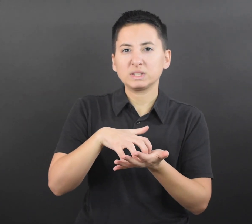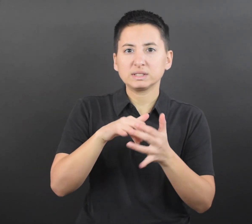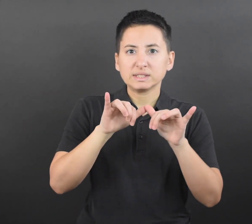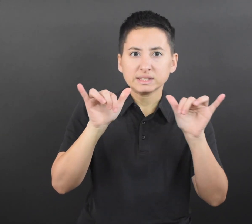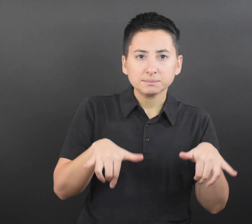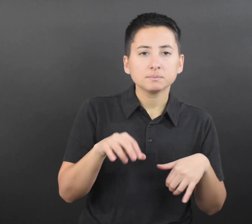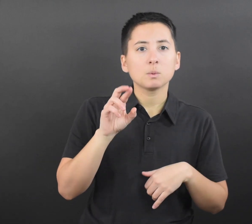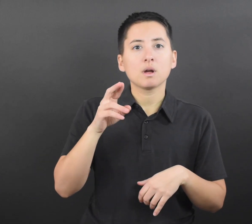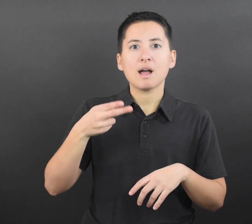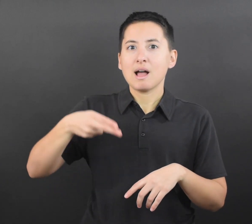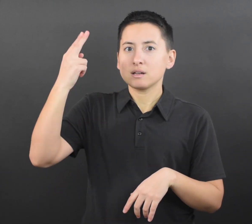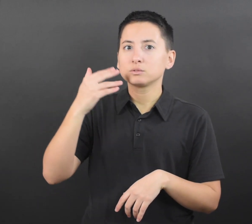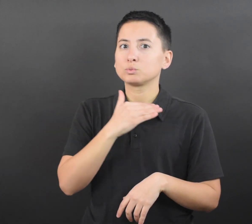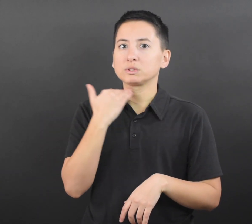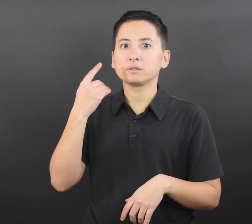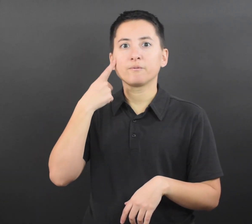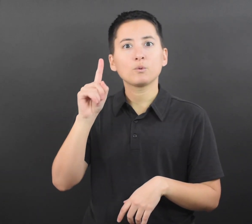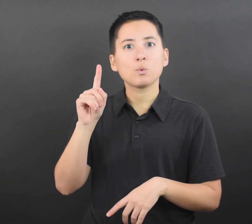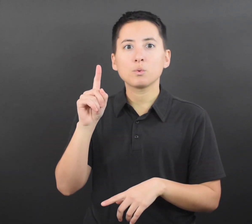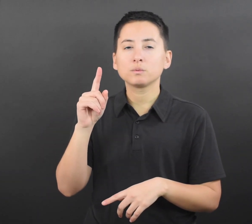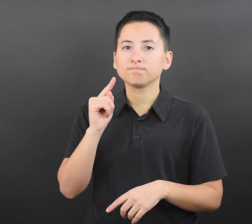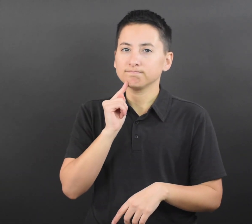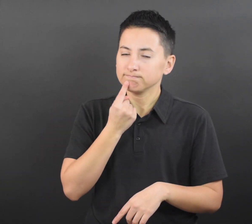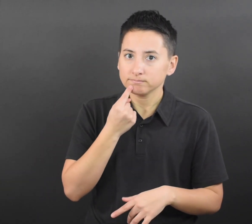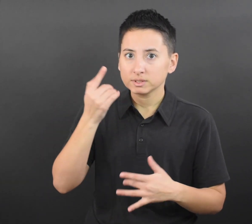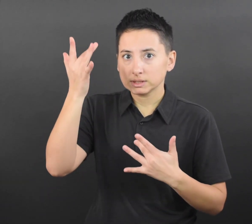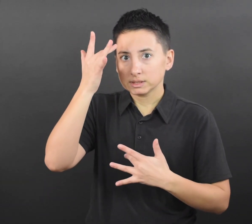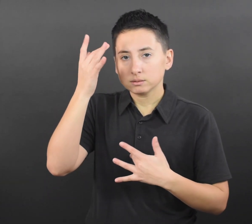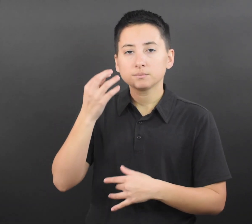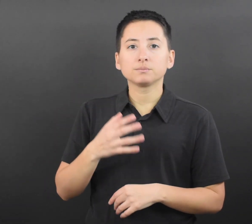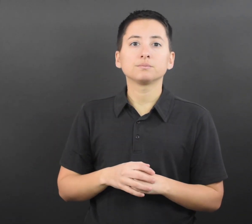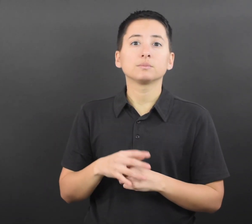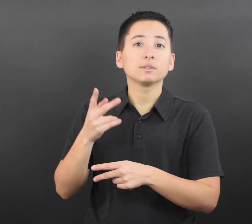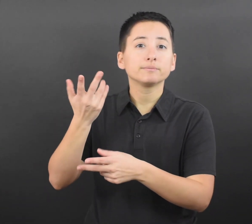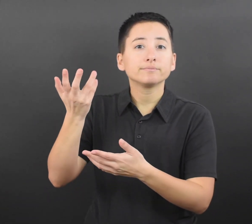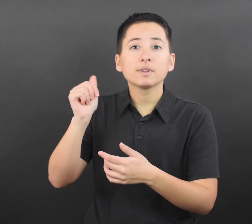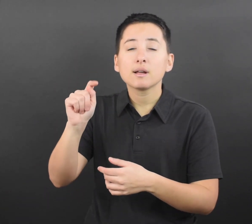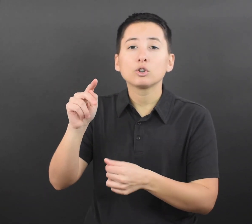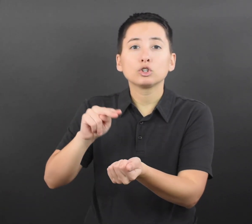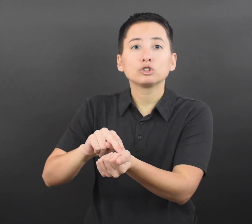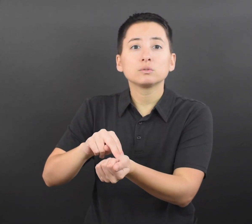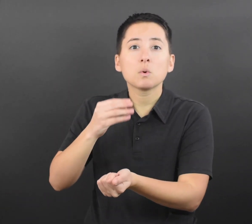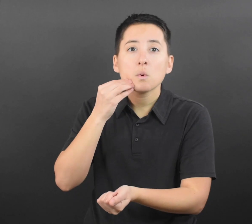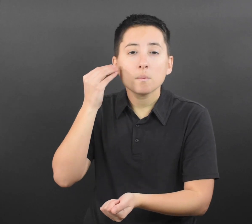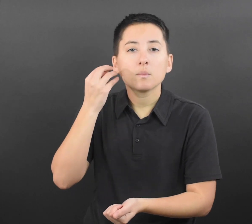when around others at home and in public. • - Avoid people who are immunocompromised